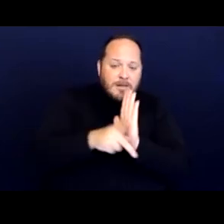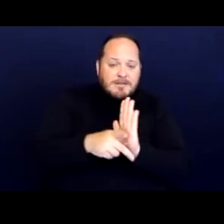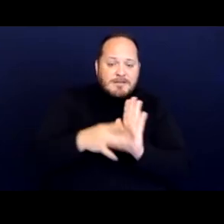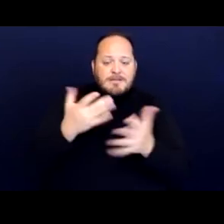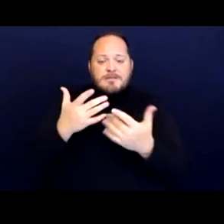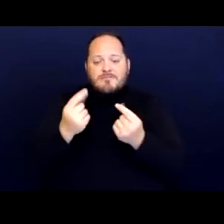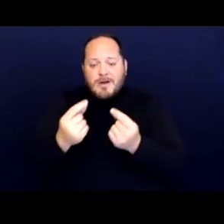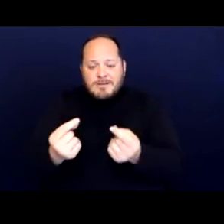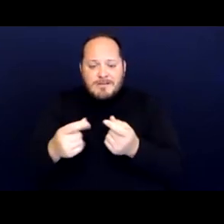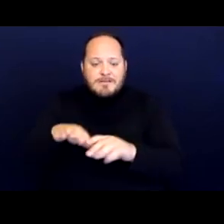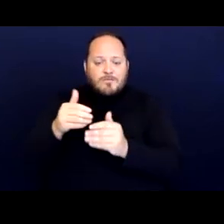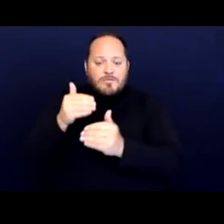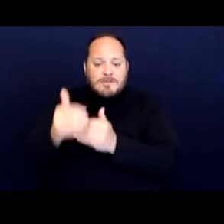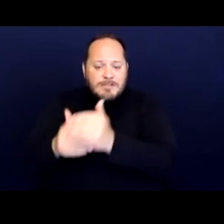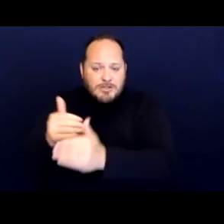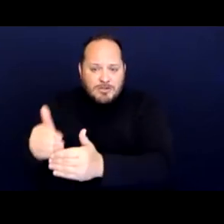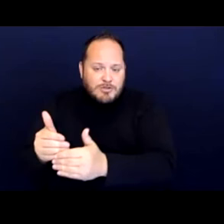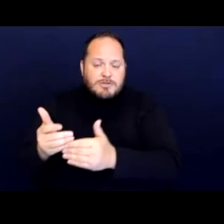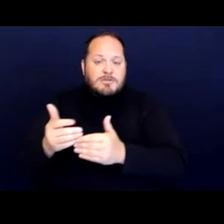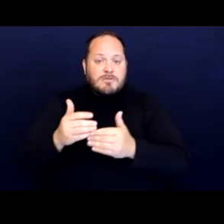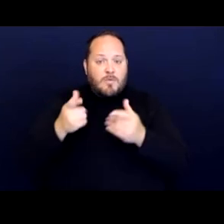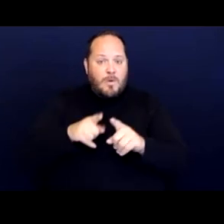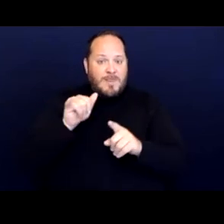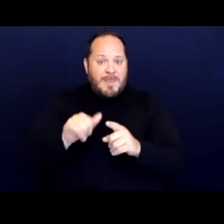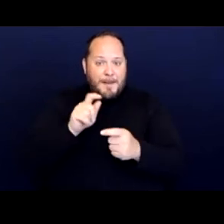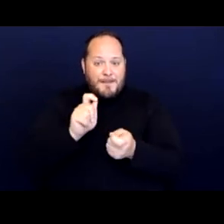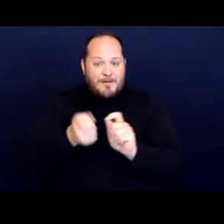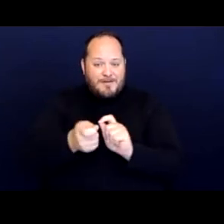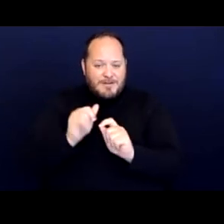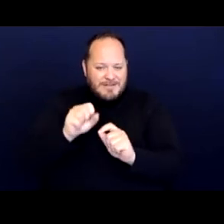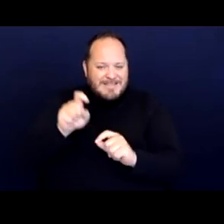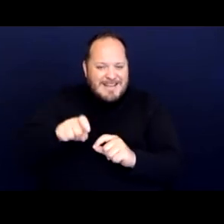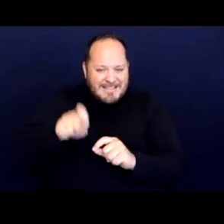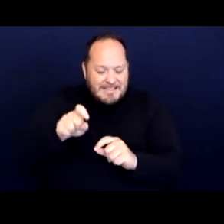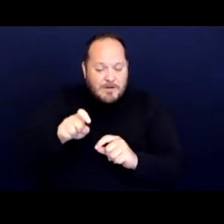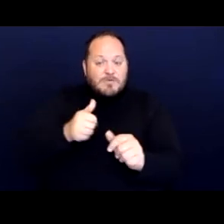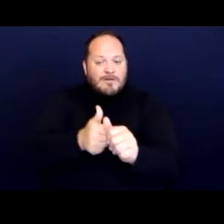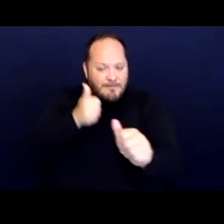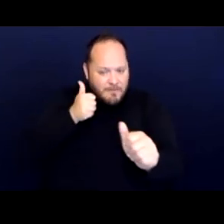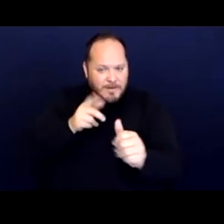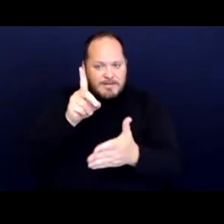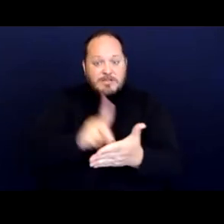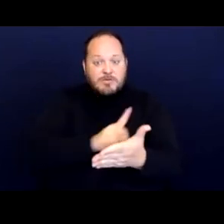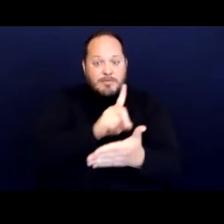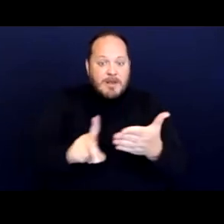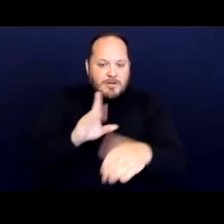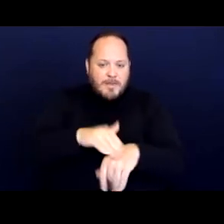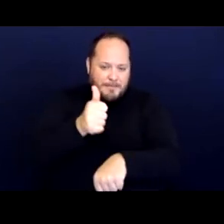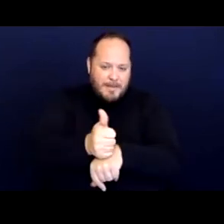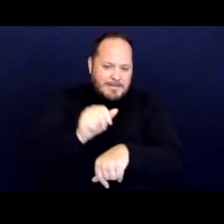or procedures when the modifications are necessary to avoid discrimination on the basis of disability.